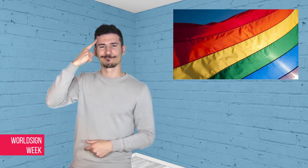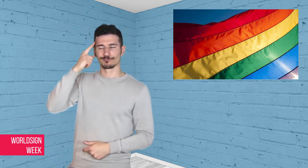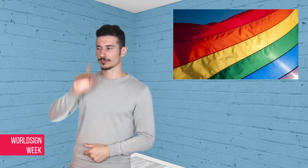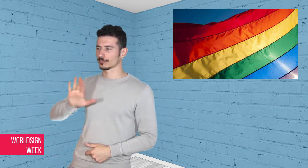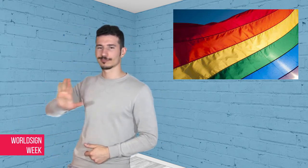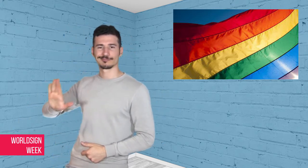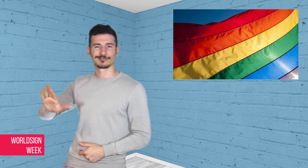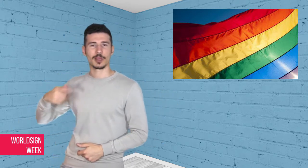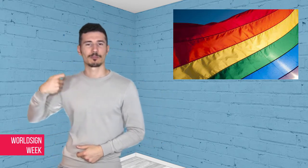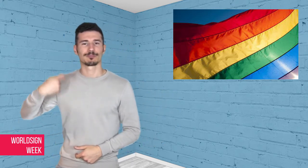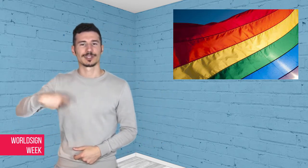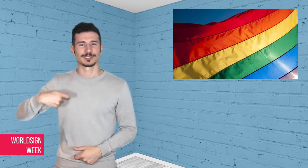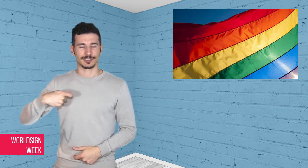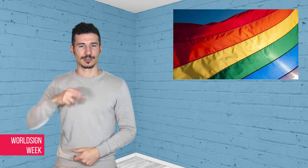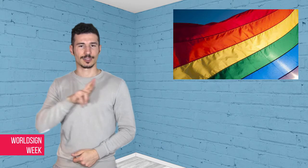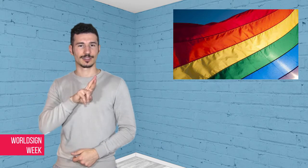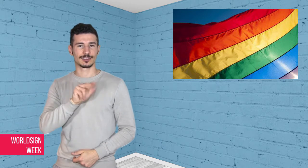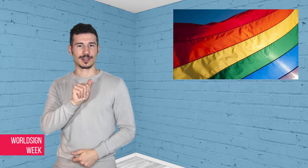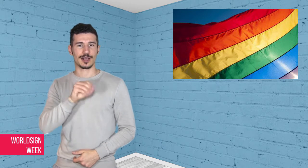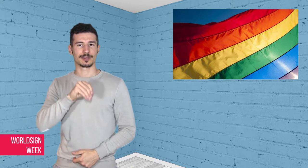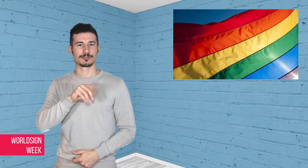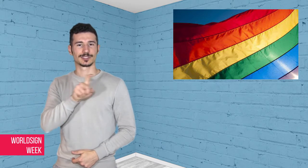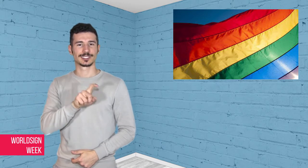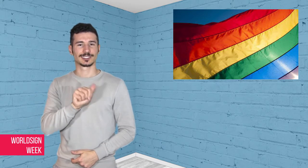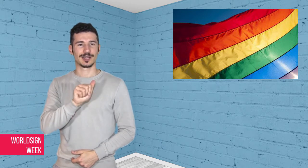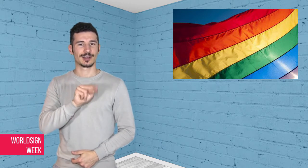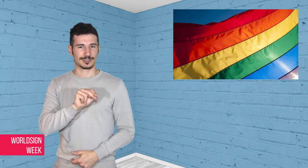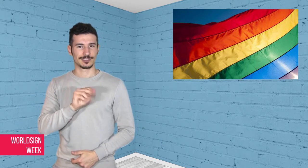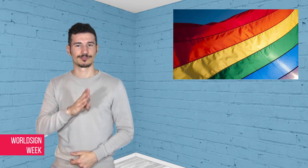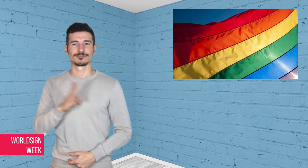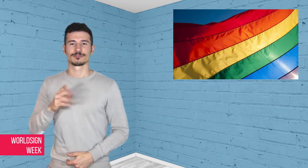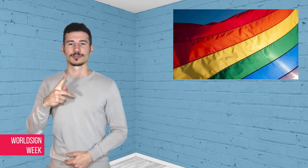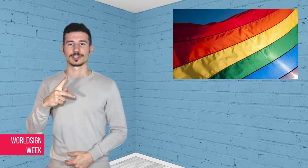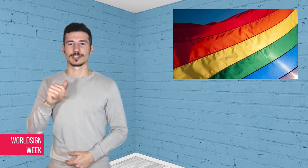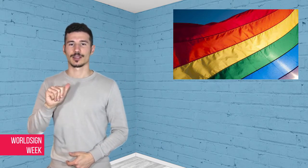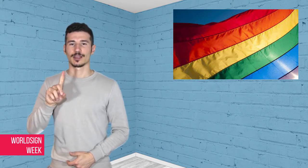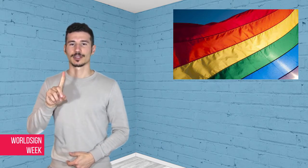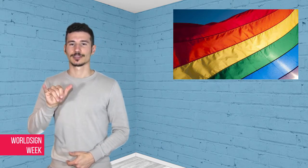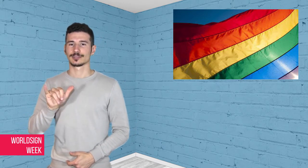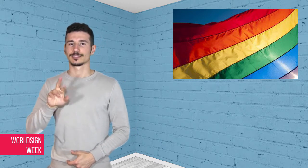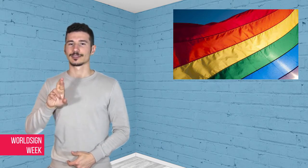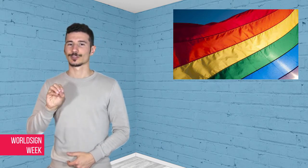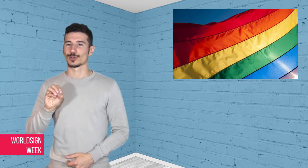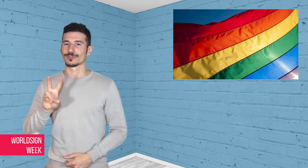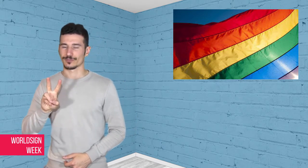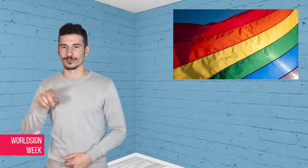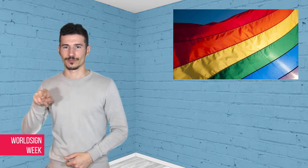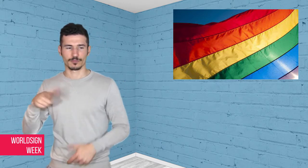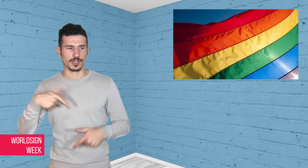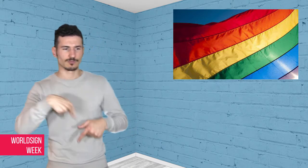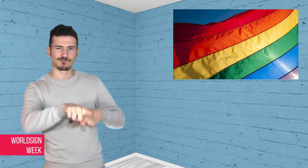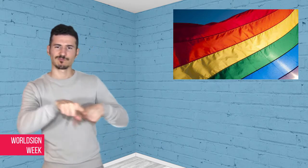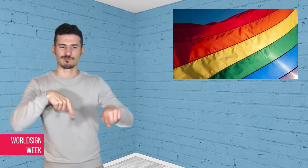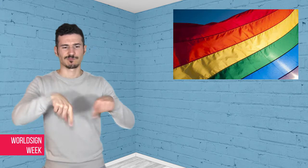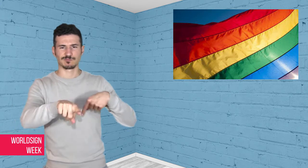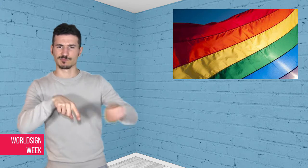President, Ramzan Kadyrov, had ordered the purge but he denies it and claims